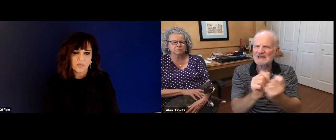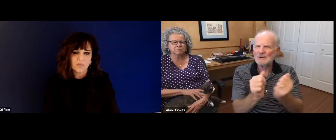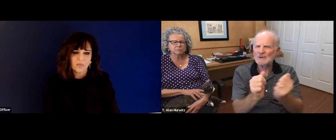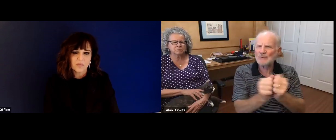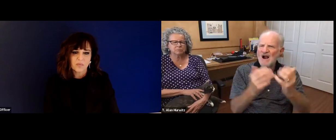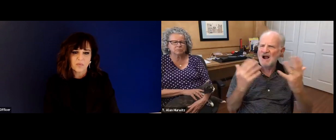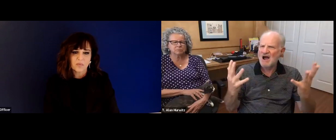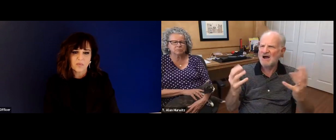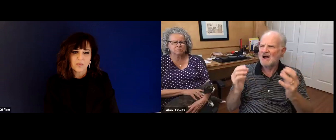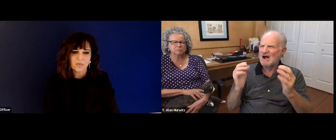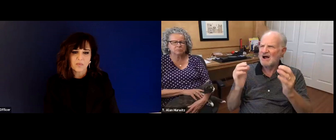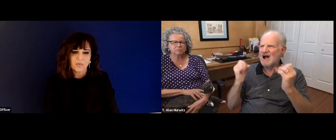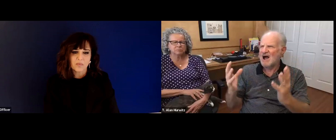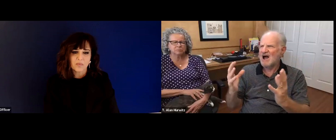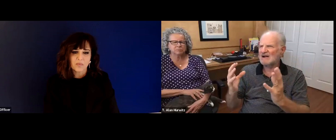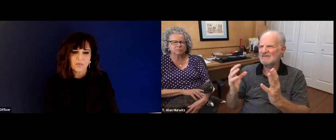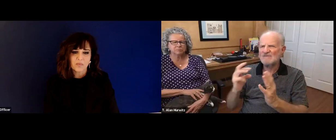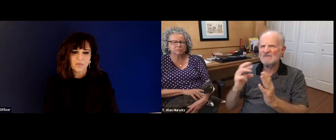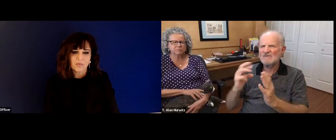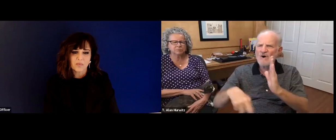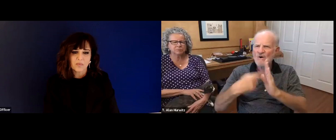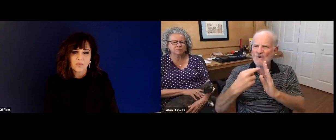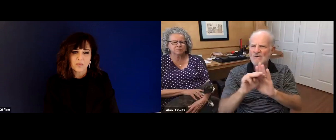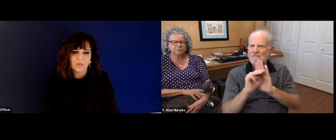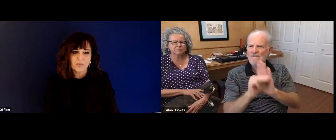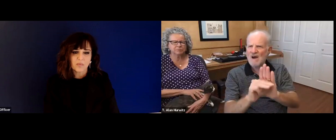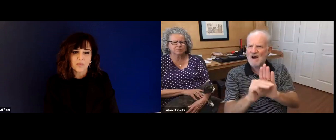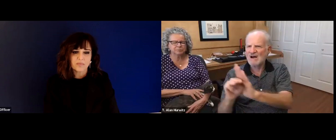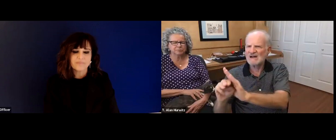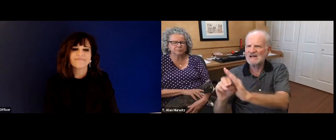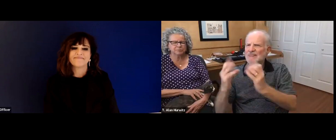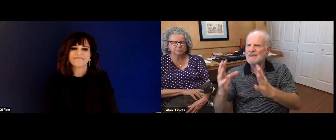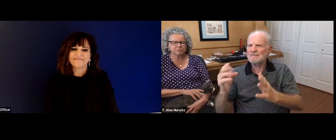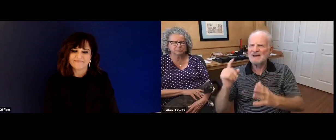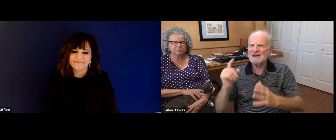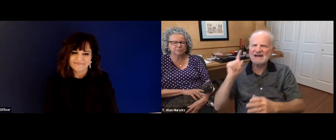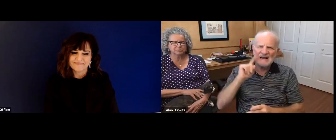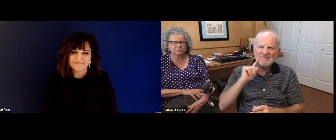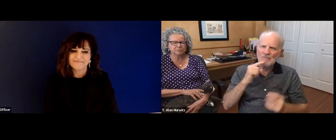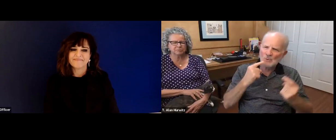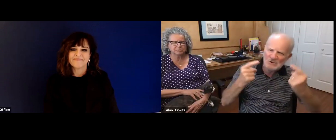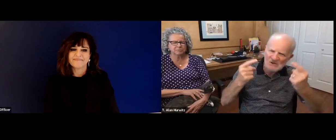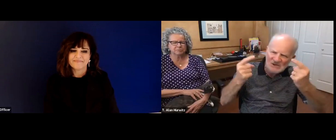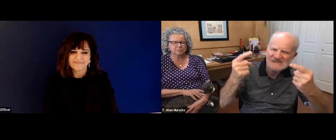organization. It was a wonderful experience, because I was able